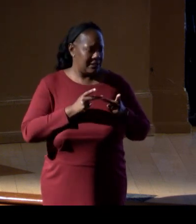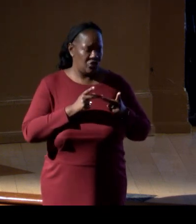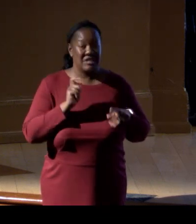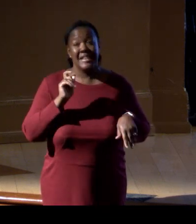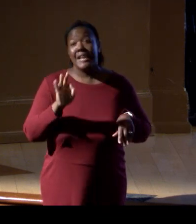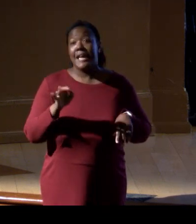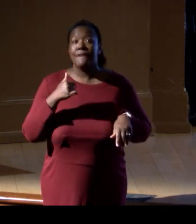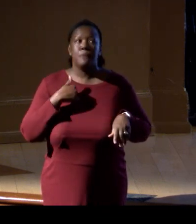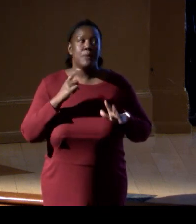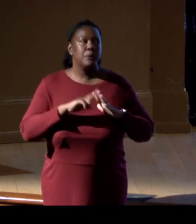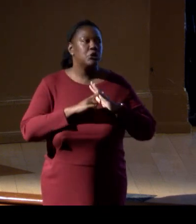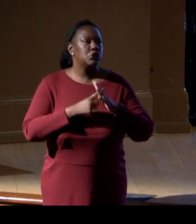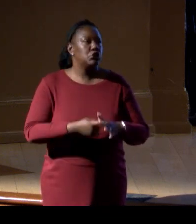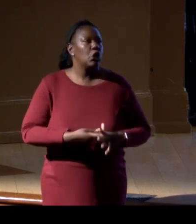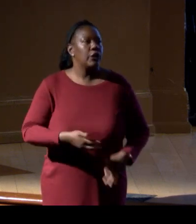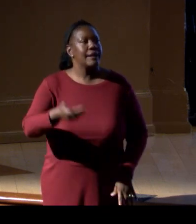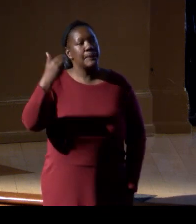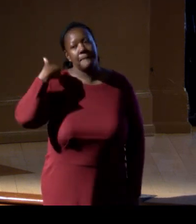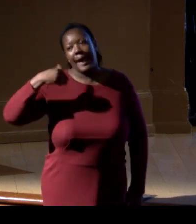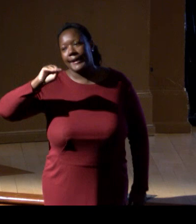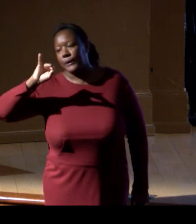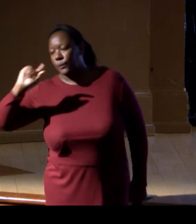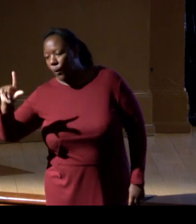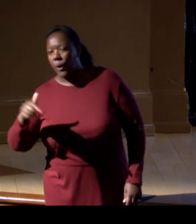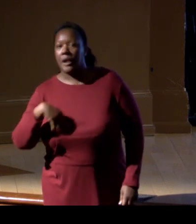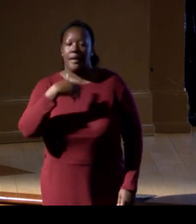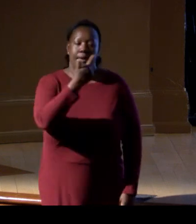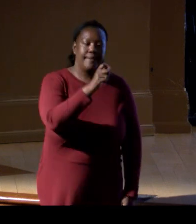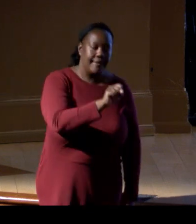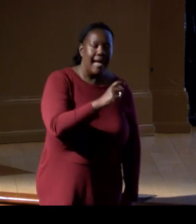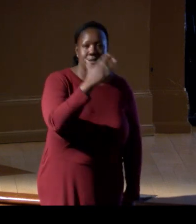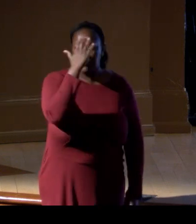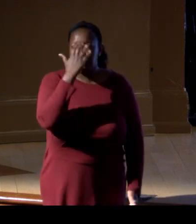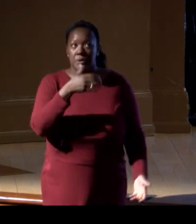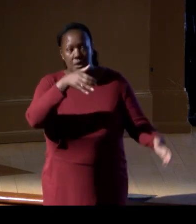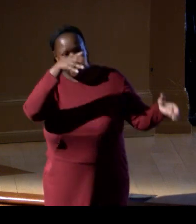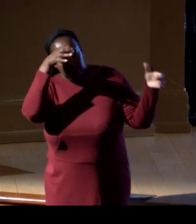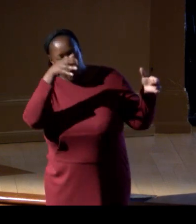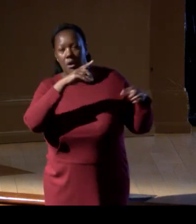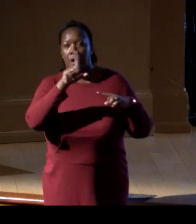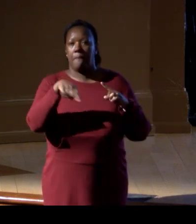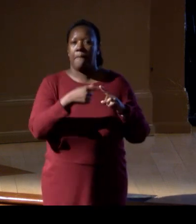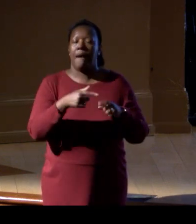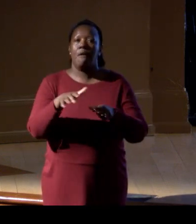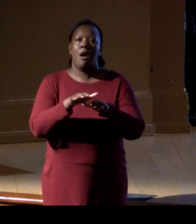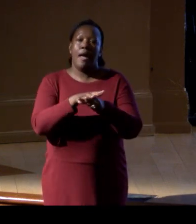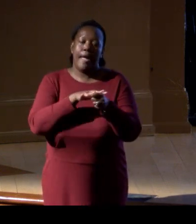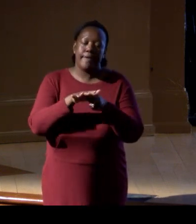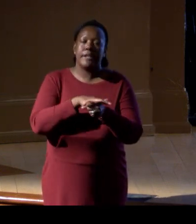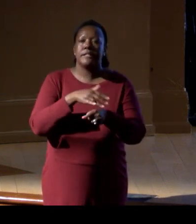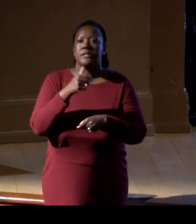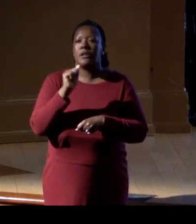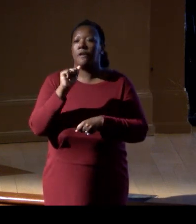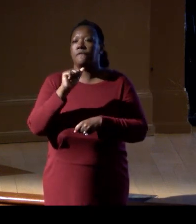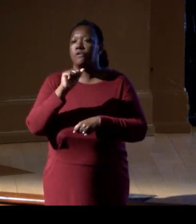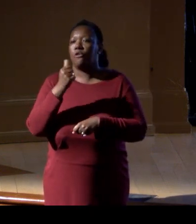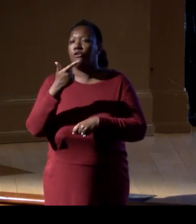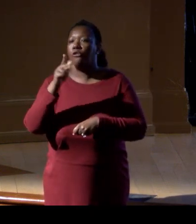"in oil and gas, we would know so much more about areas "like the Gulf of Mexico, or California." Offshore wind, we have that opportunity.